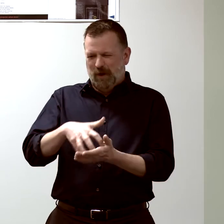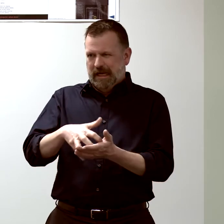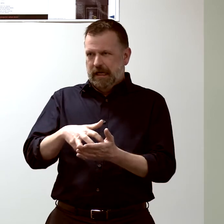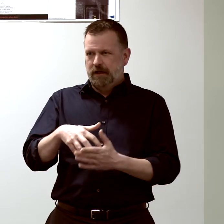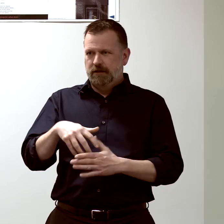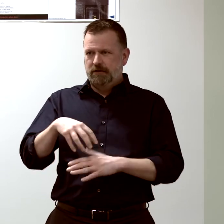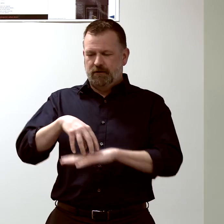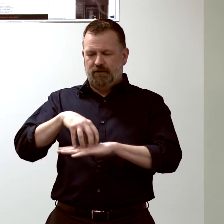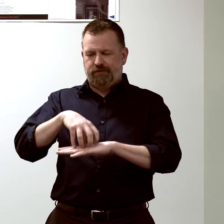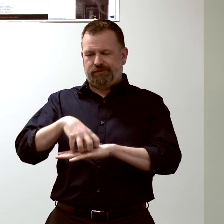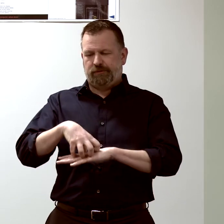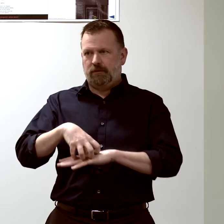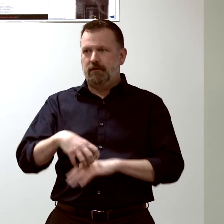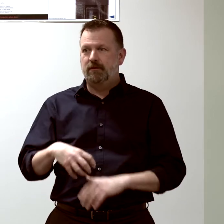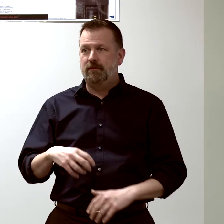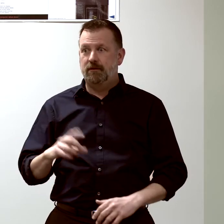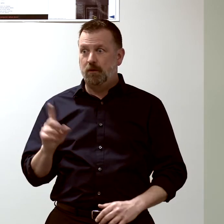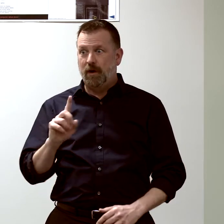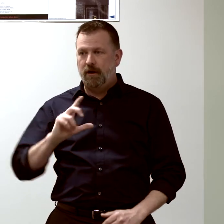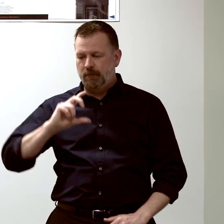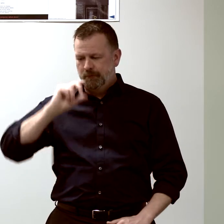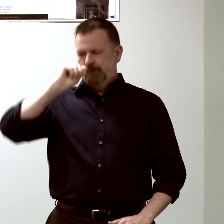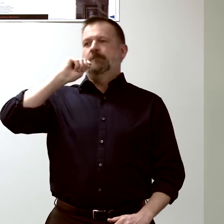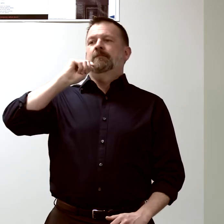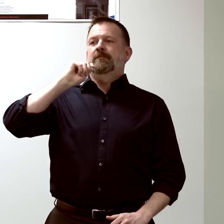up into your nose so you get